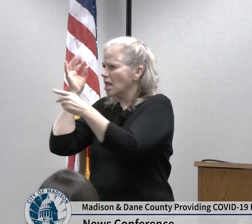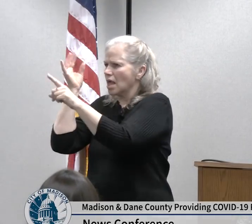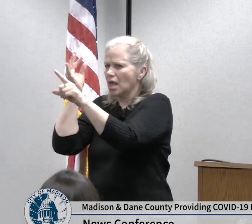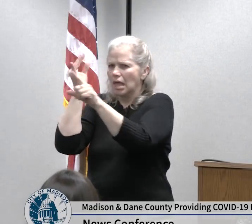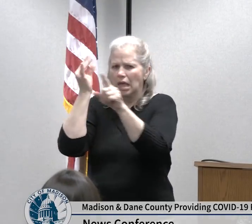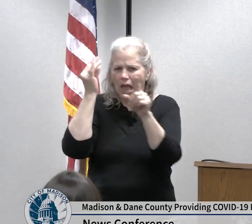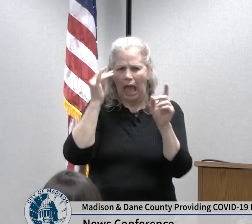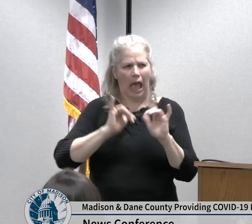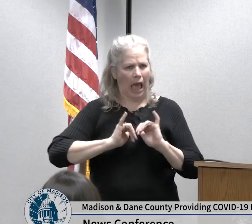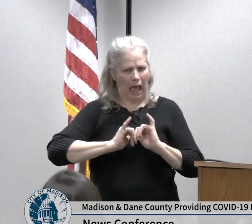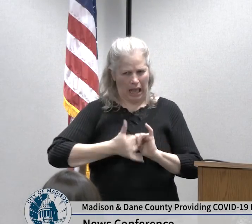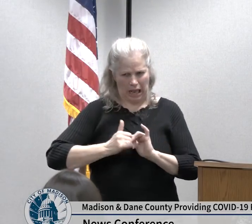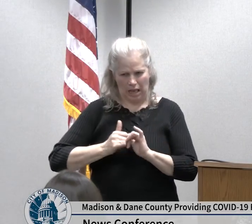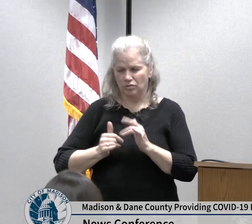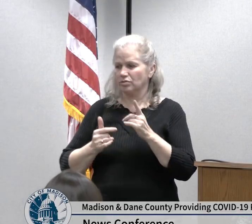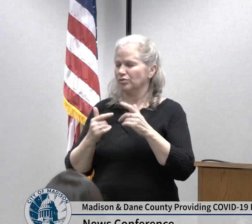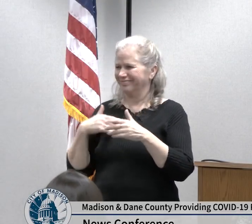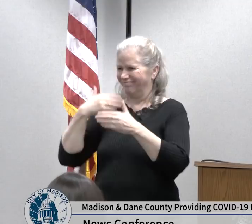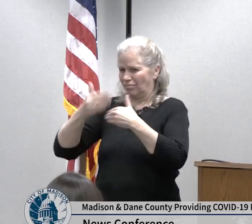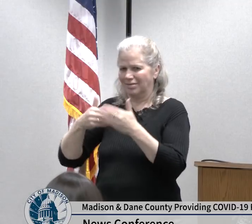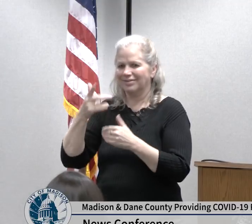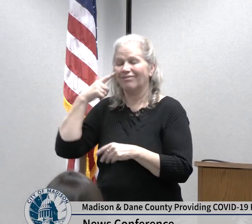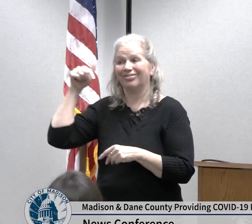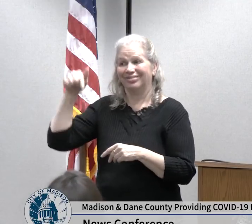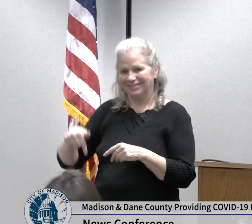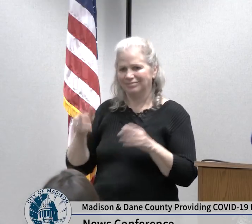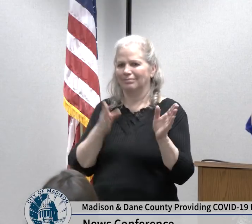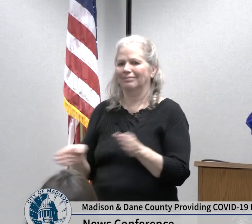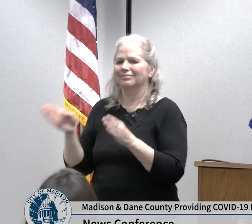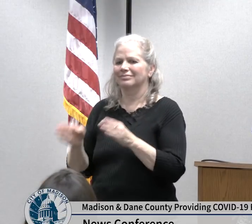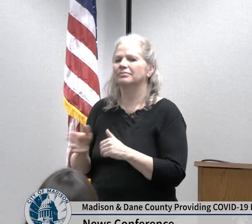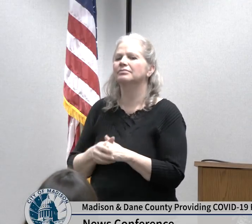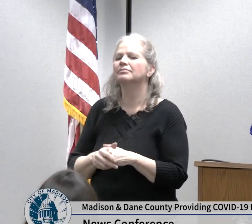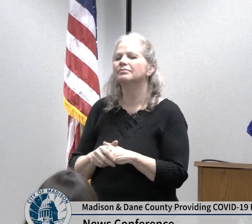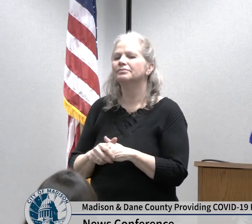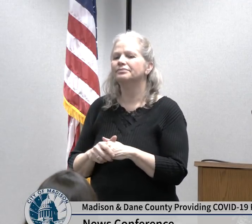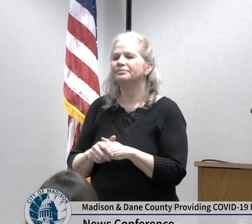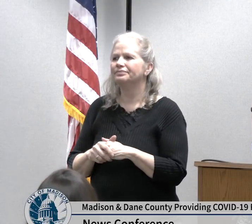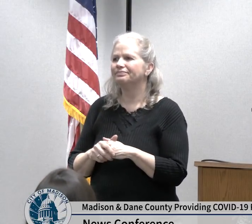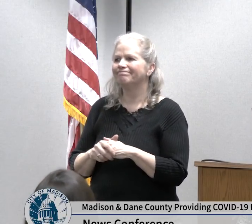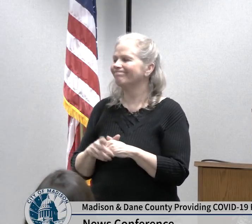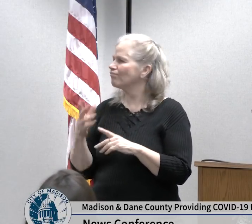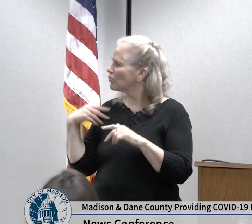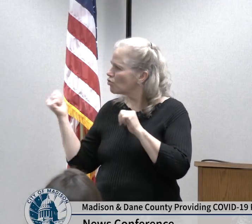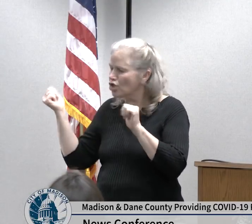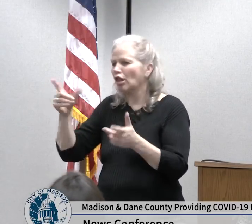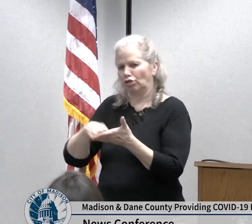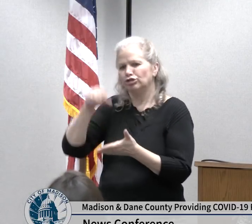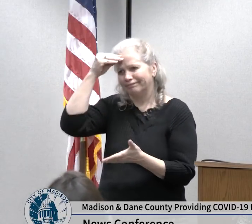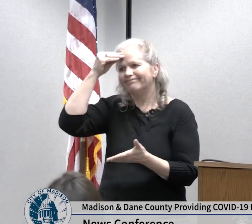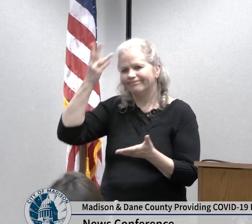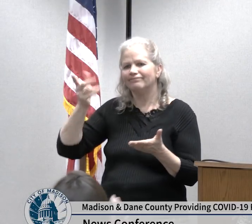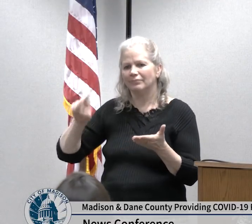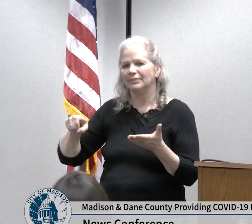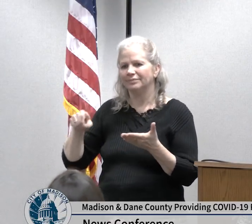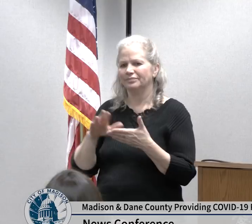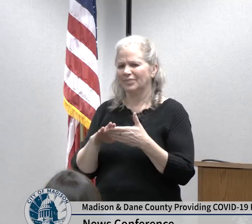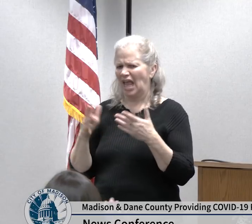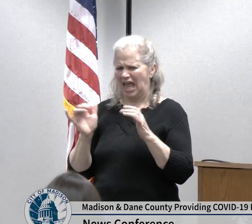steps we're all going to have to learn to do a signature wave or a bow instead